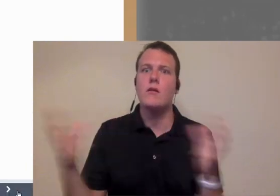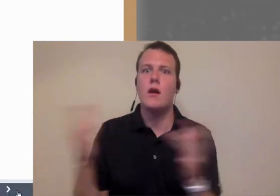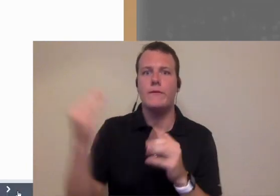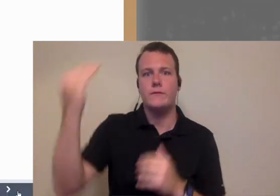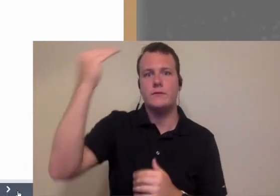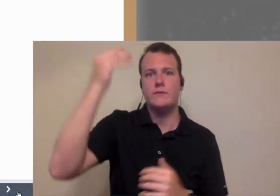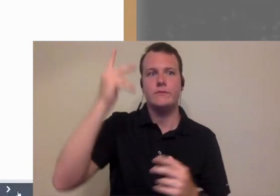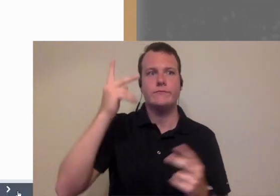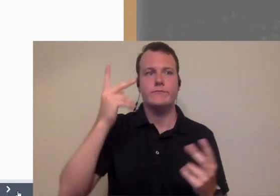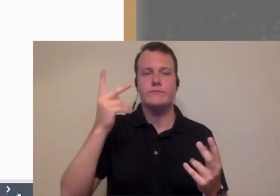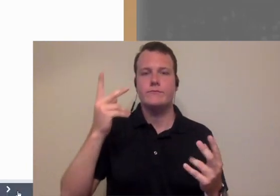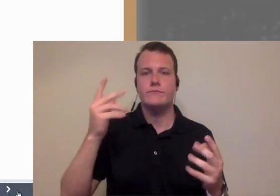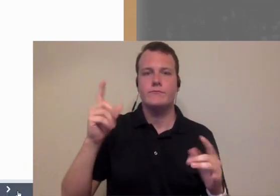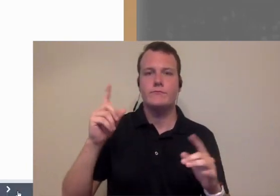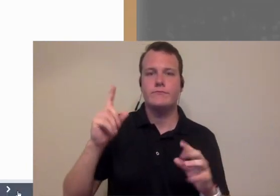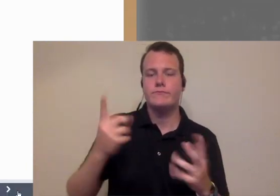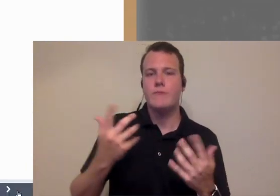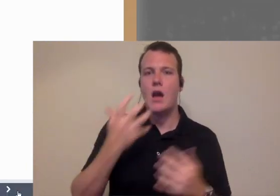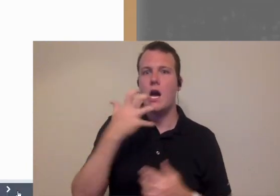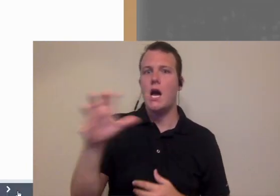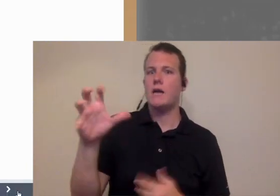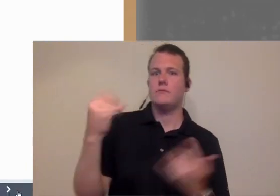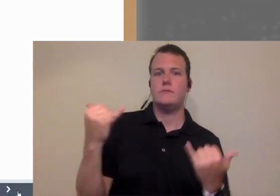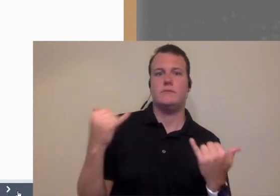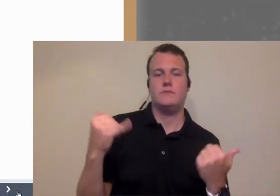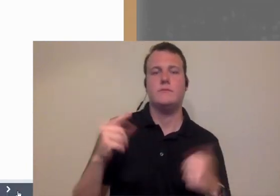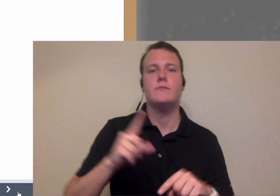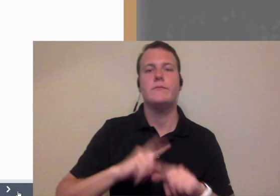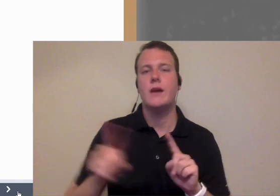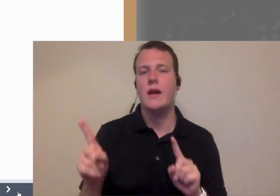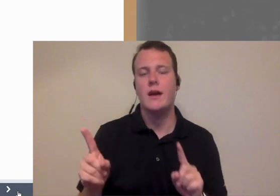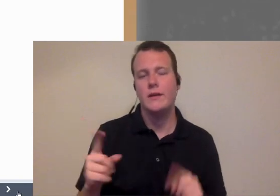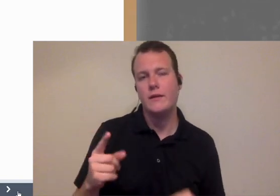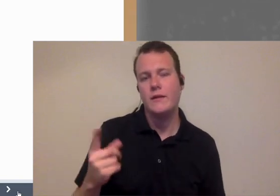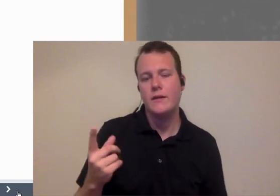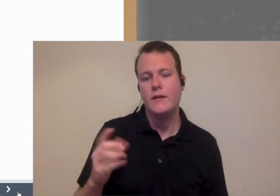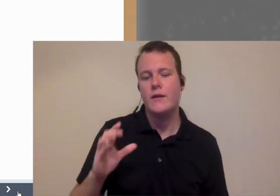but it's I think one of the things that will come out of this whole you know